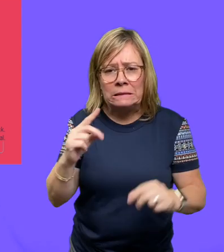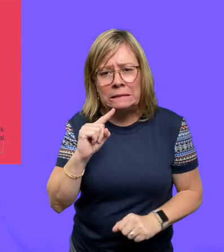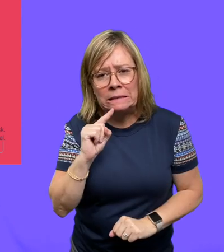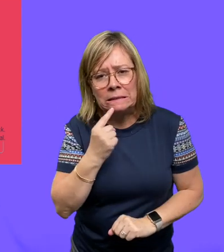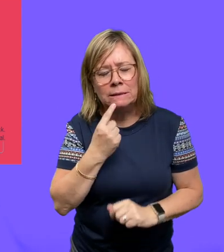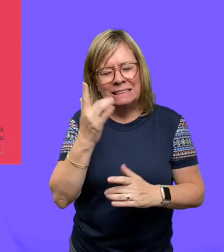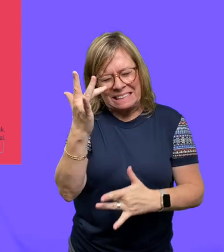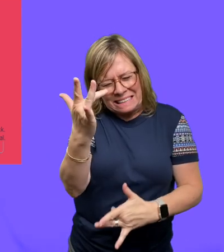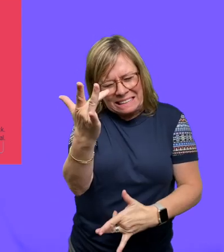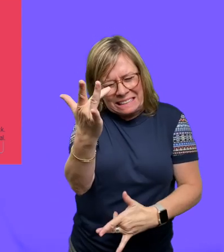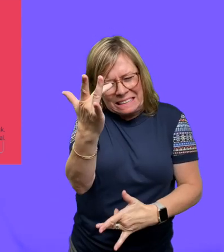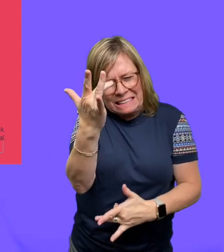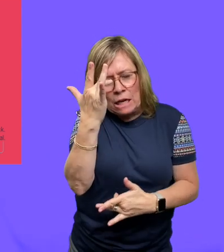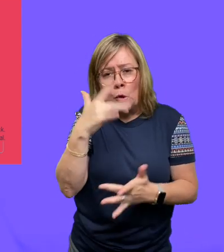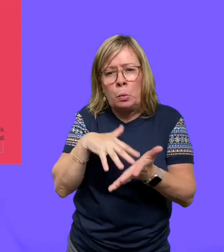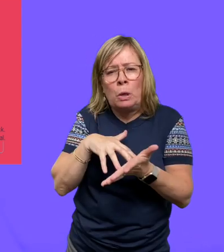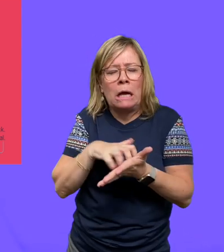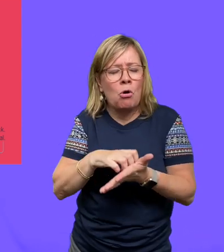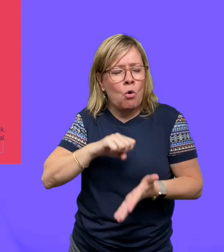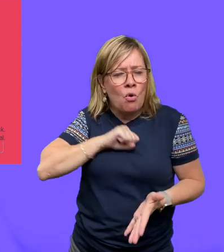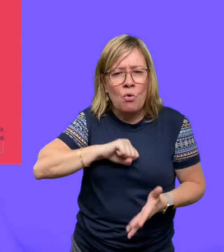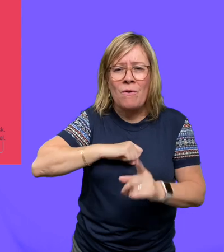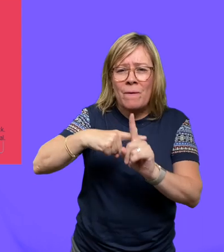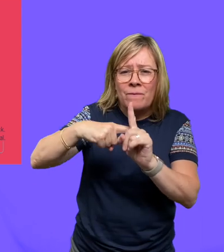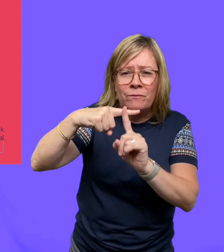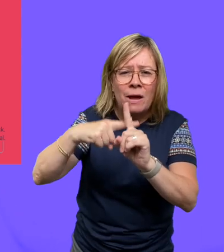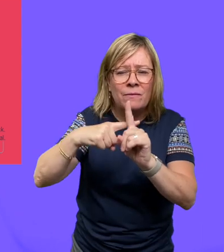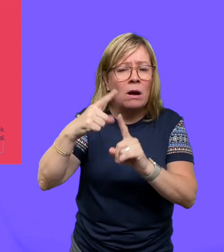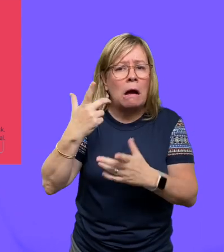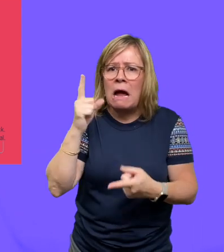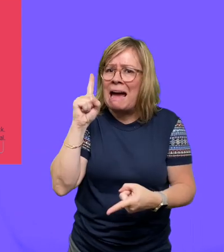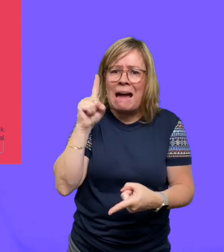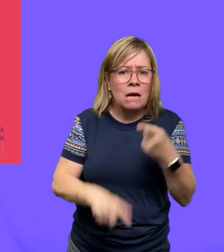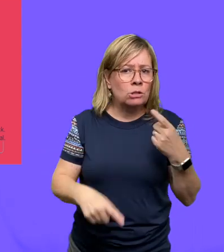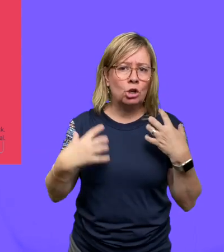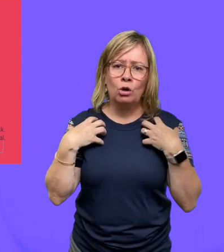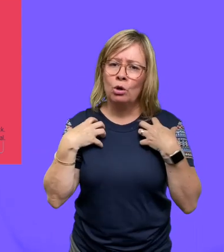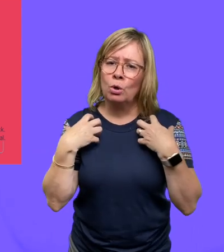seriously ill. They're weak with a serious cough and a fever, and they can't